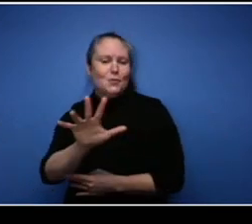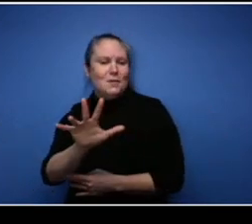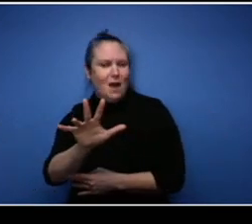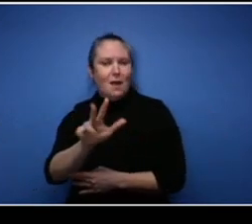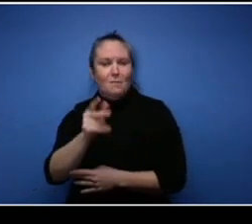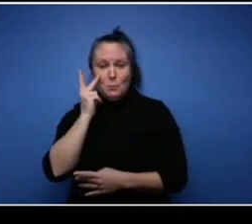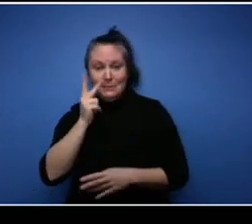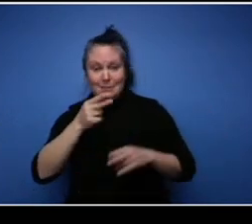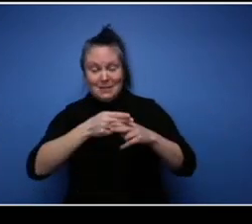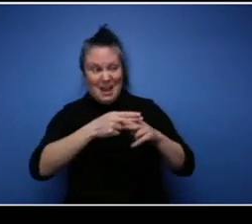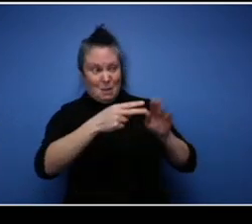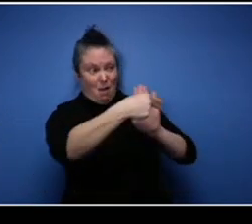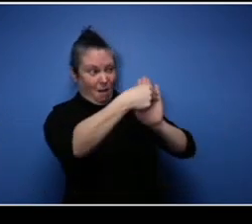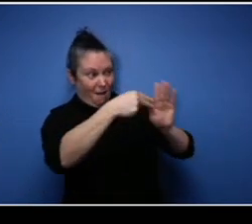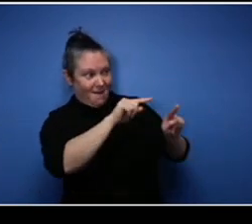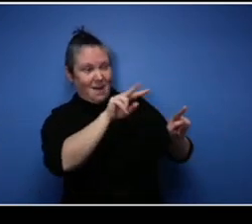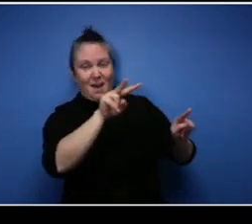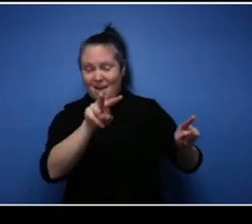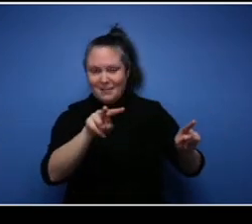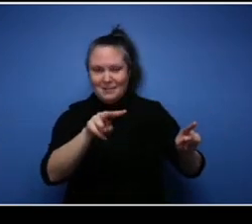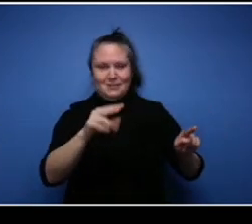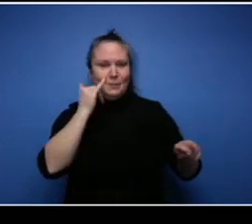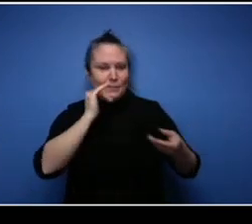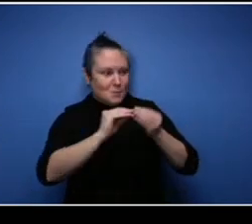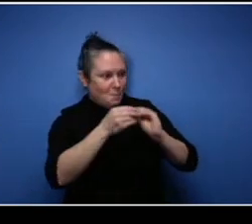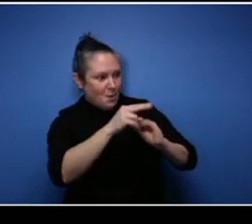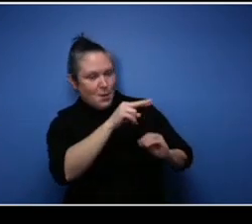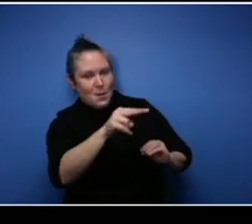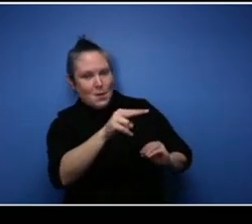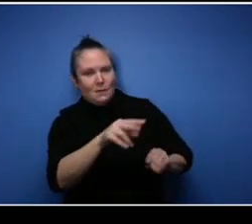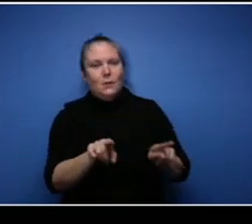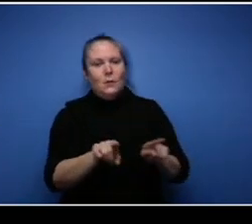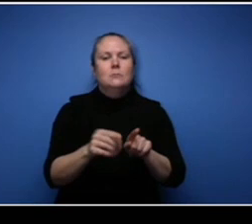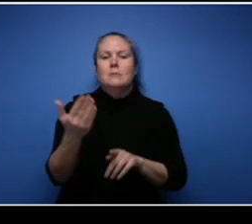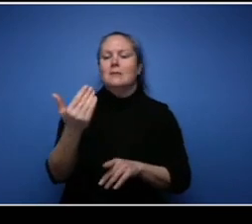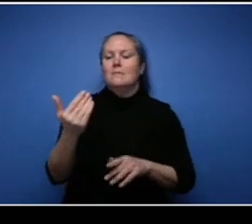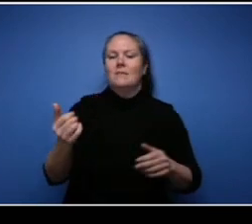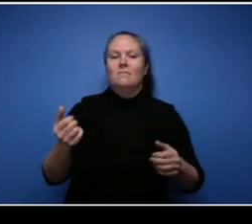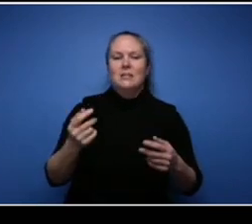and we have 15 vehicles that say CGR Mechanical on the side, which is great advertising, we